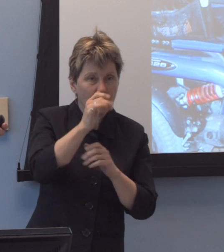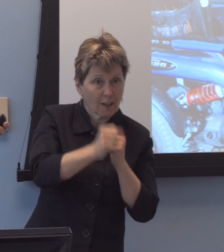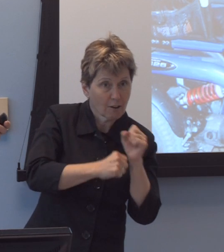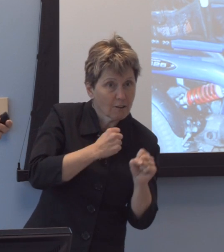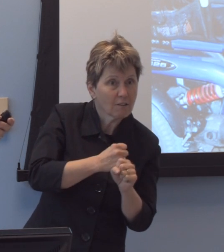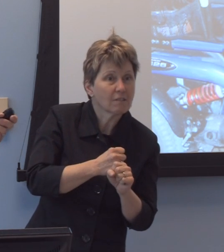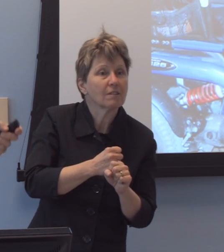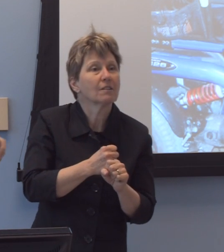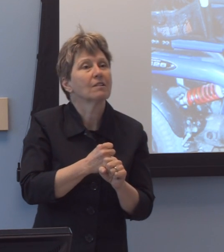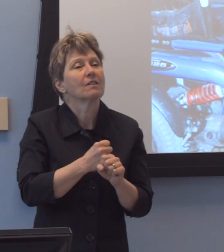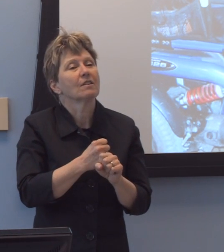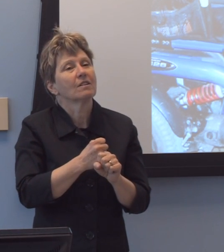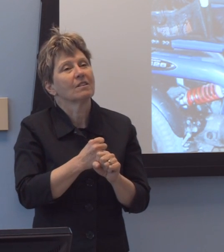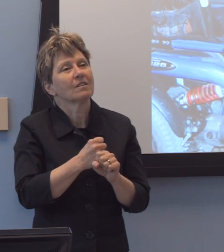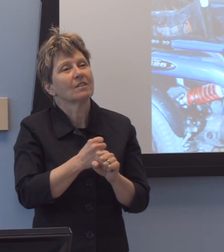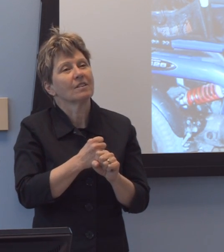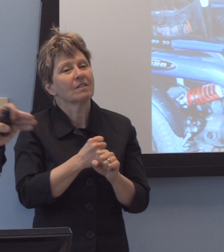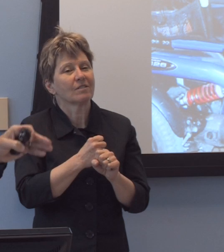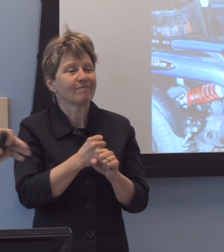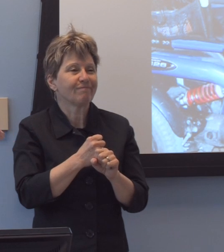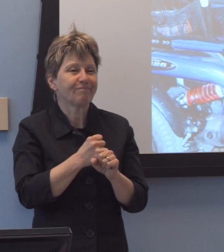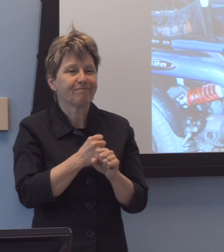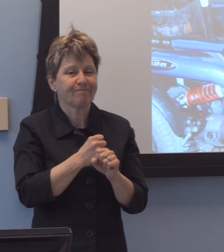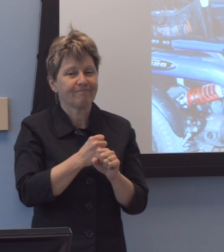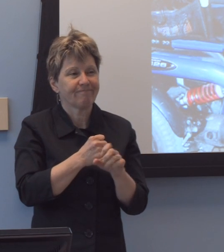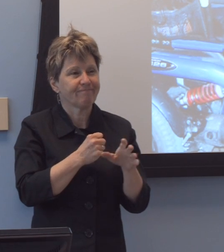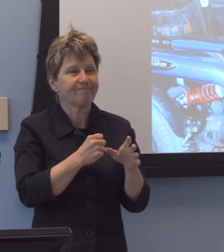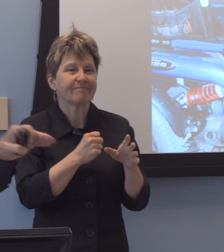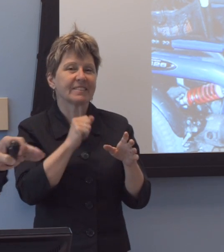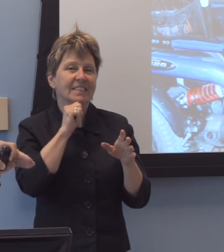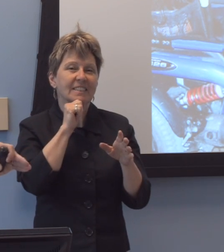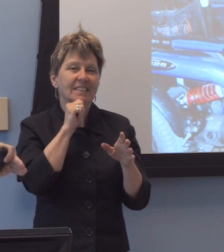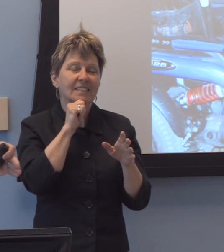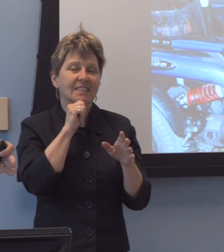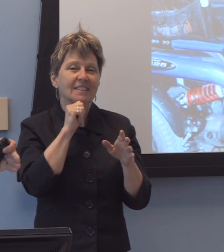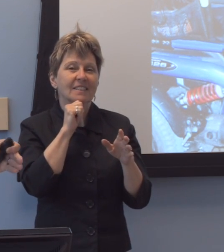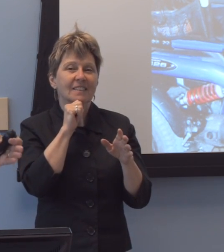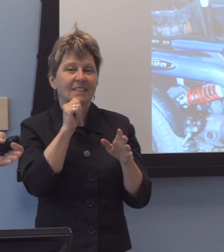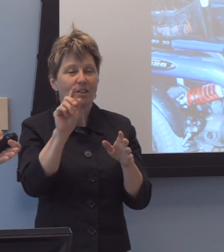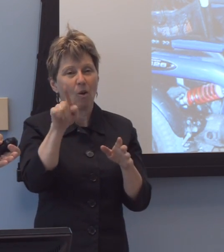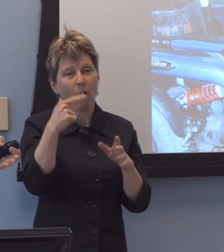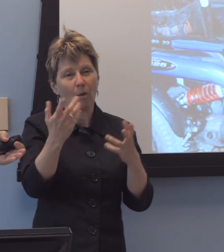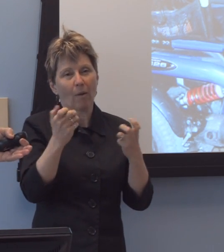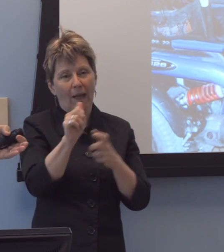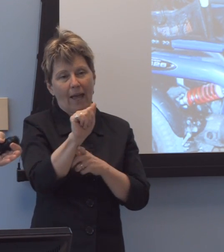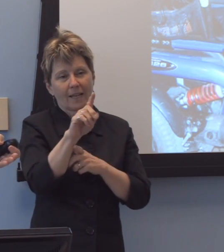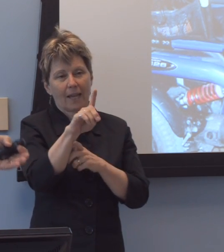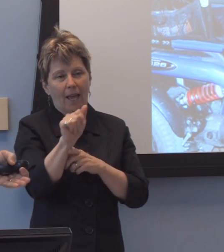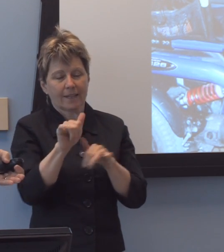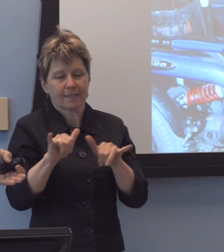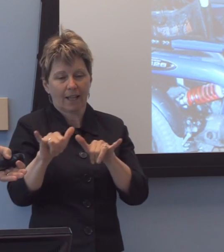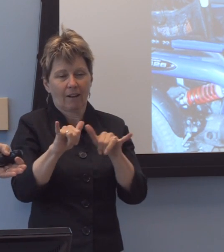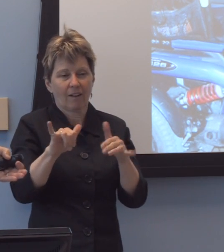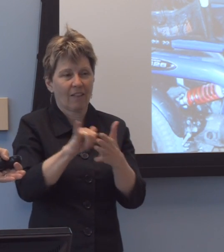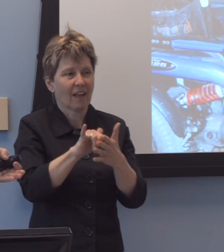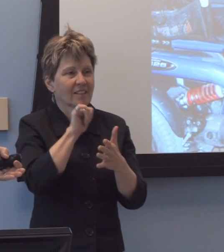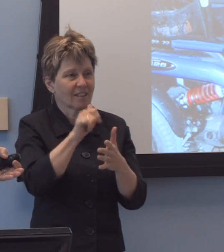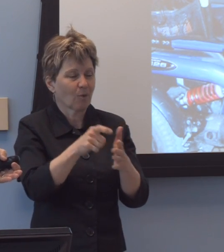that we subsequently went about not just having ADA standards, 'cause an ADA standard didn't require a power door on an entry.